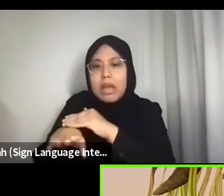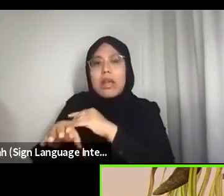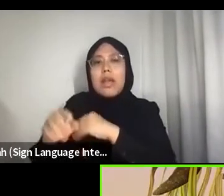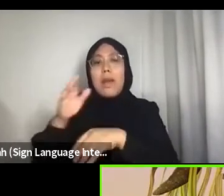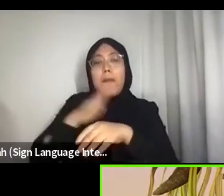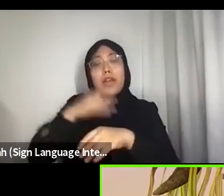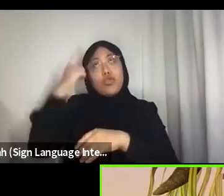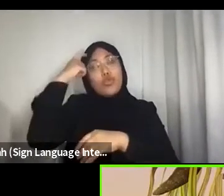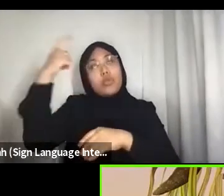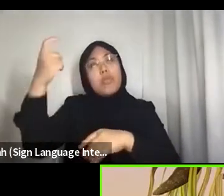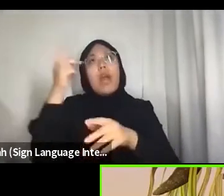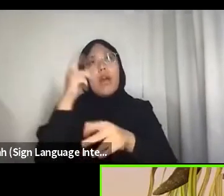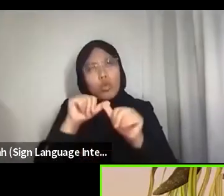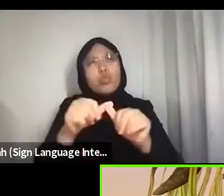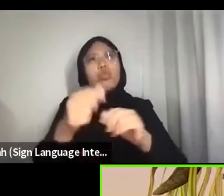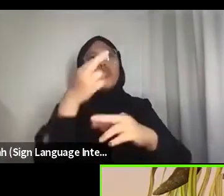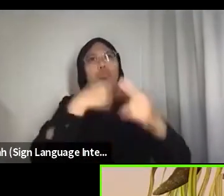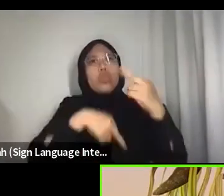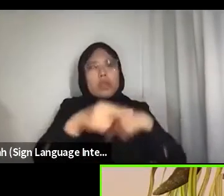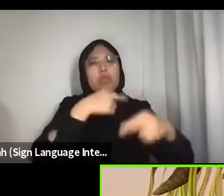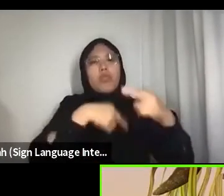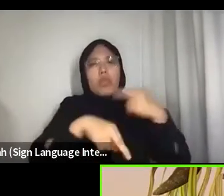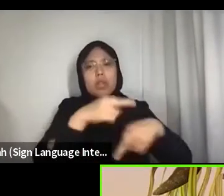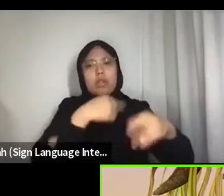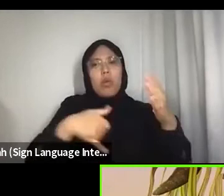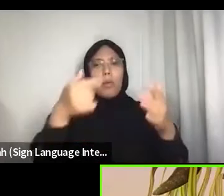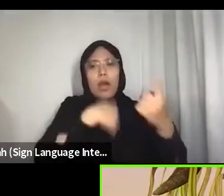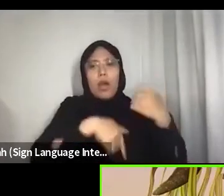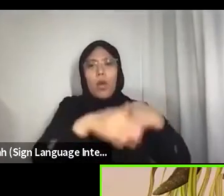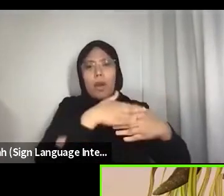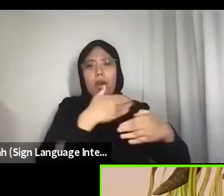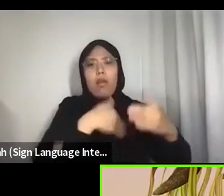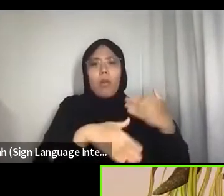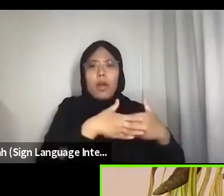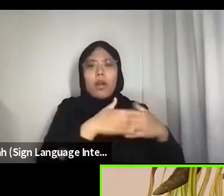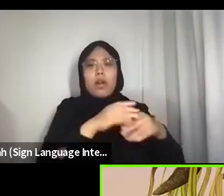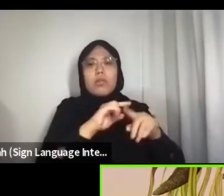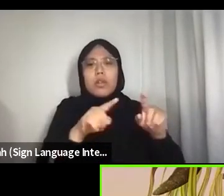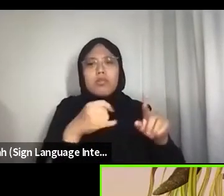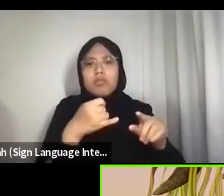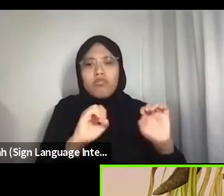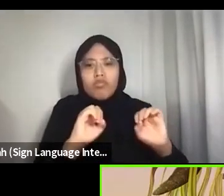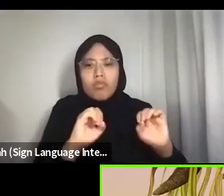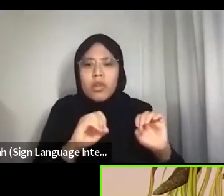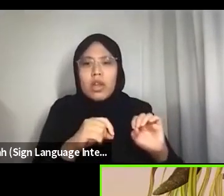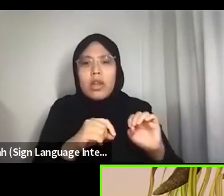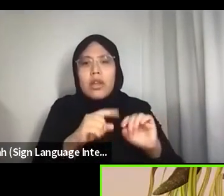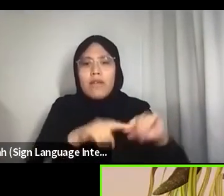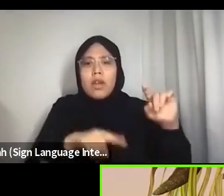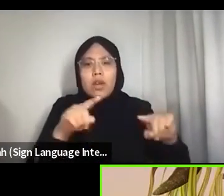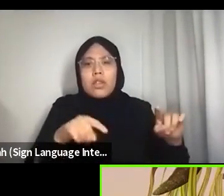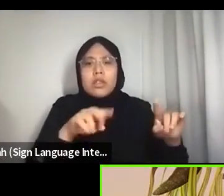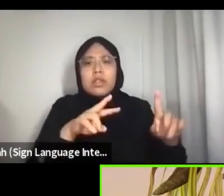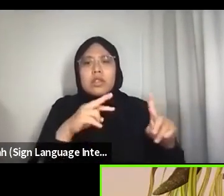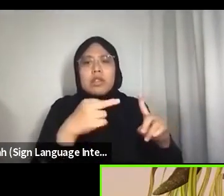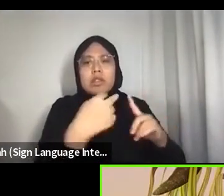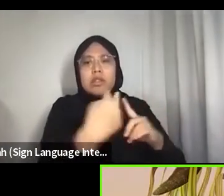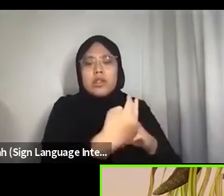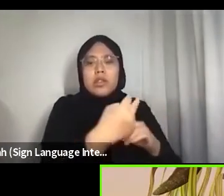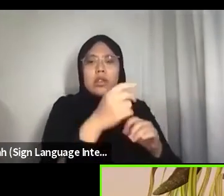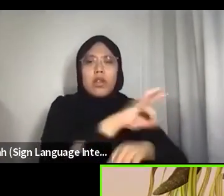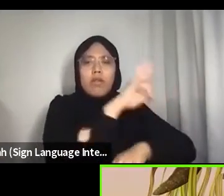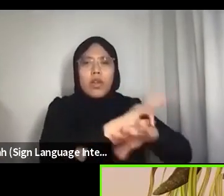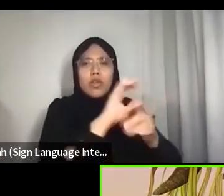in various iterations and permutations, the field changing each time, but still the same.